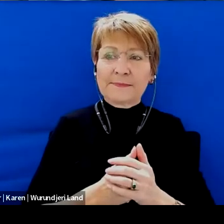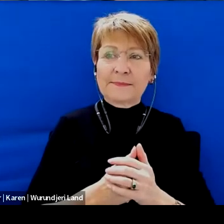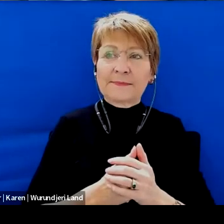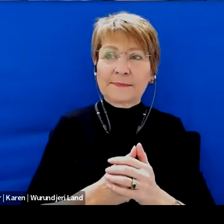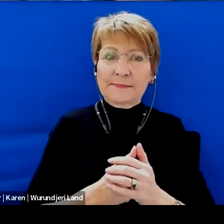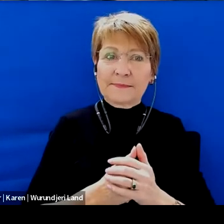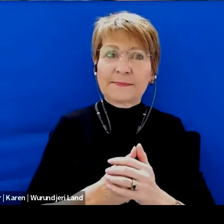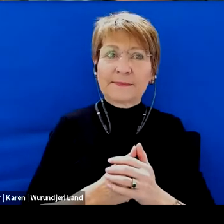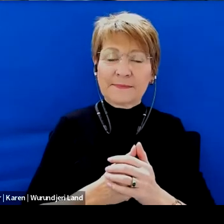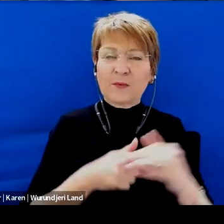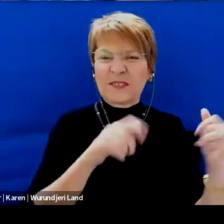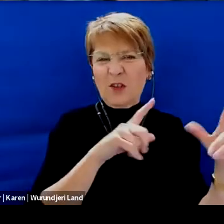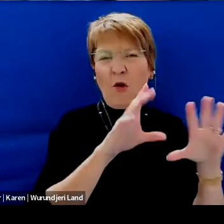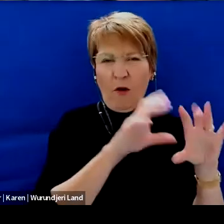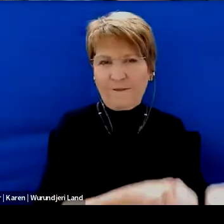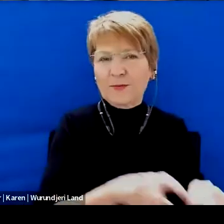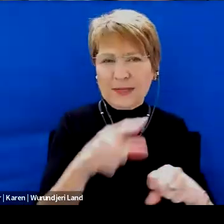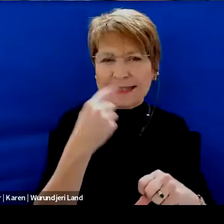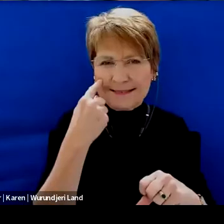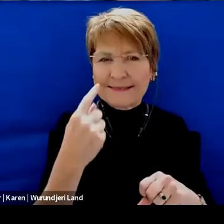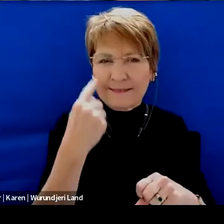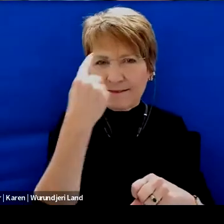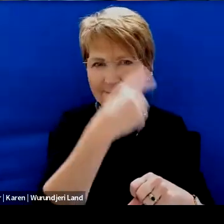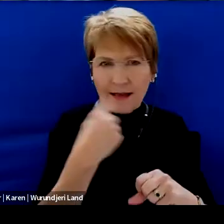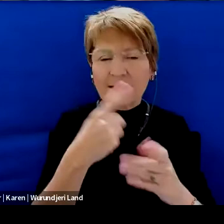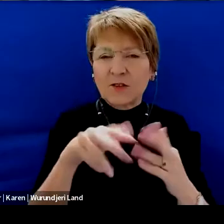momentarily 10 the slides up so you can see those lovely faces.